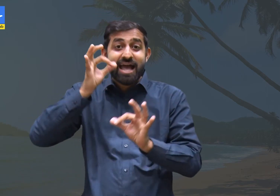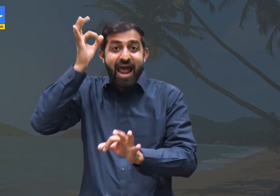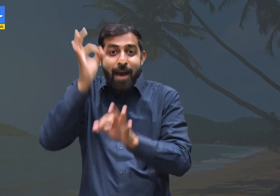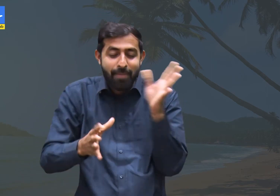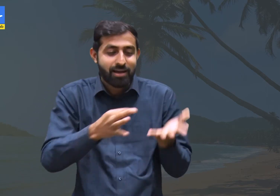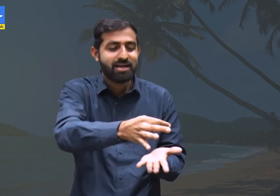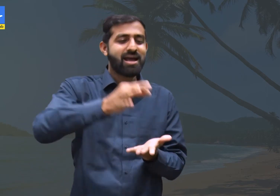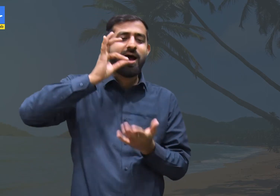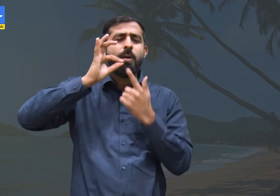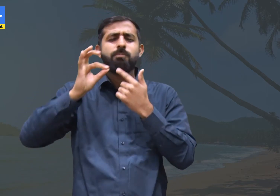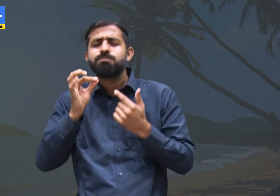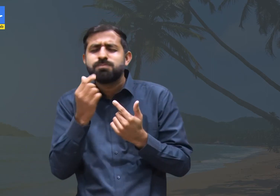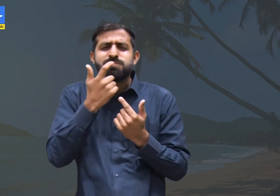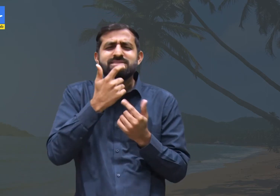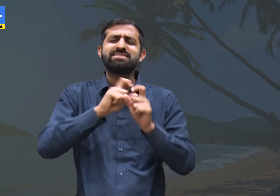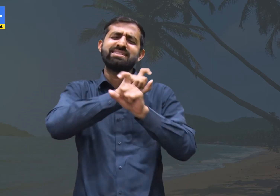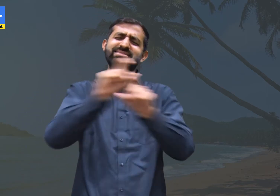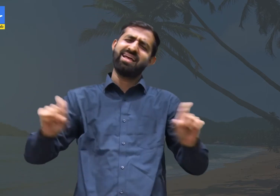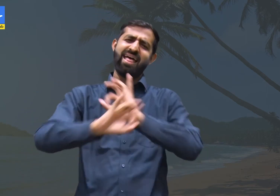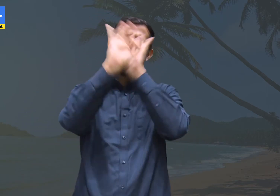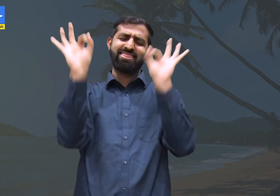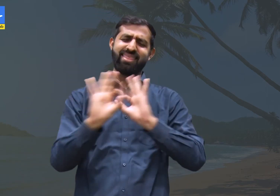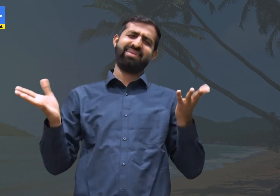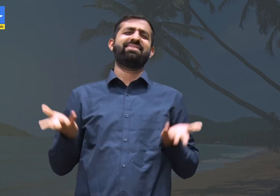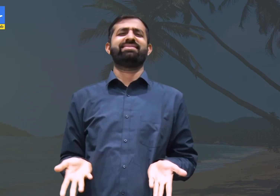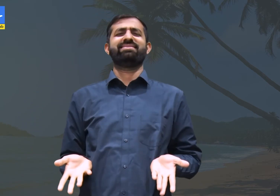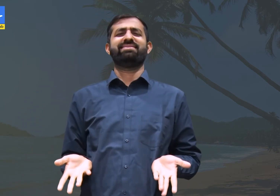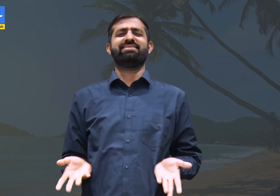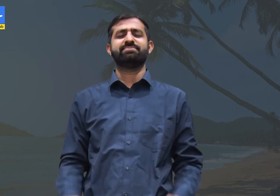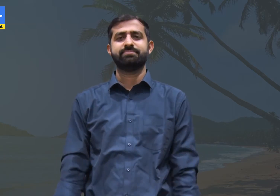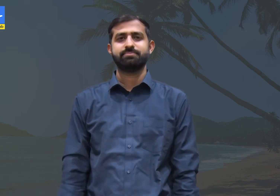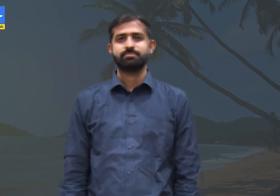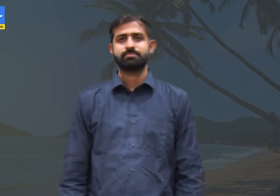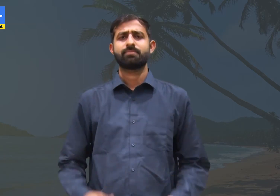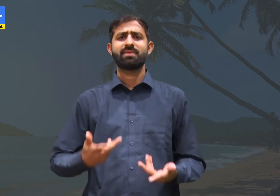The hot tea would wash and clean everything up nicely.